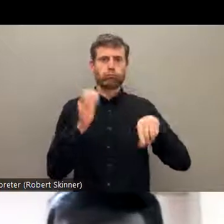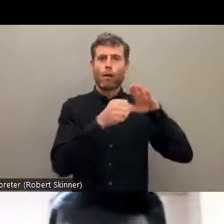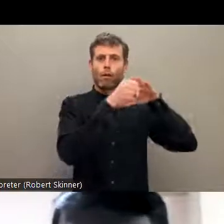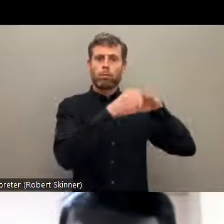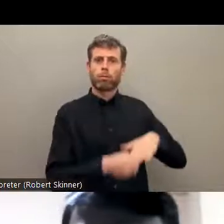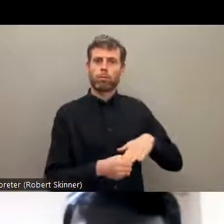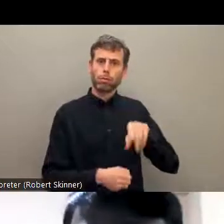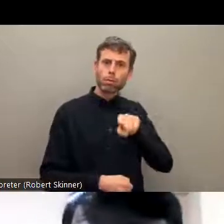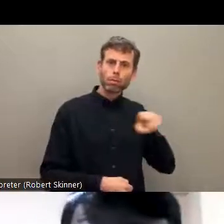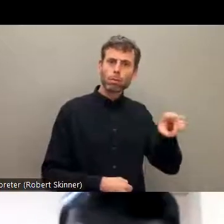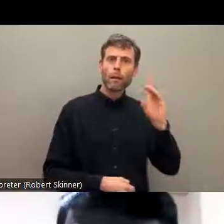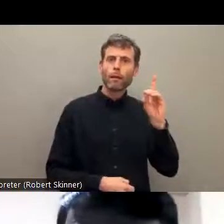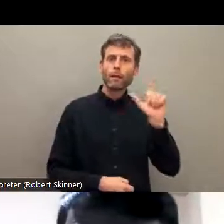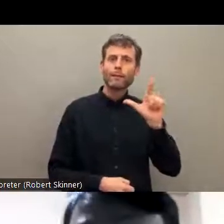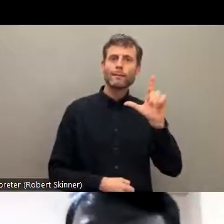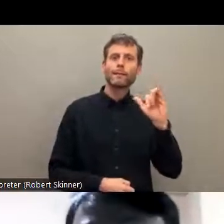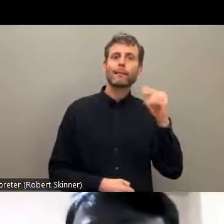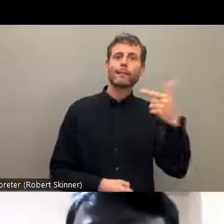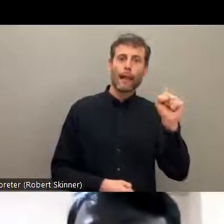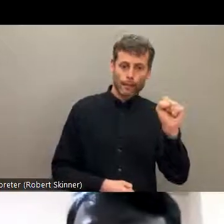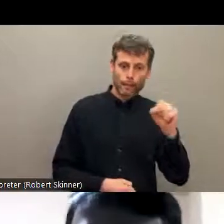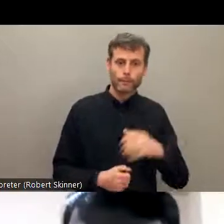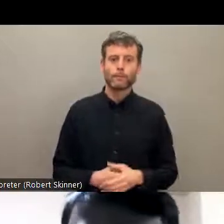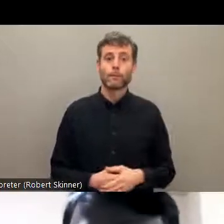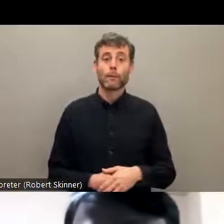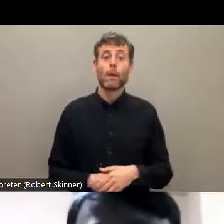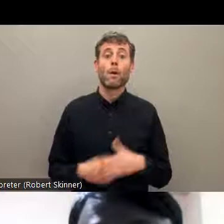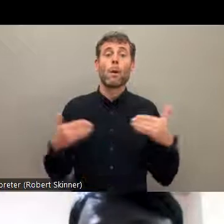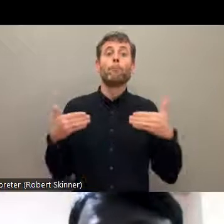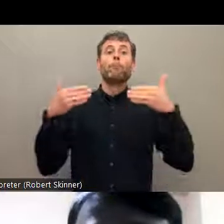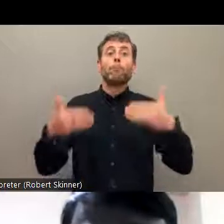legal instruments such as disability rights act,